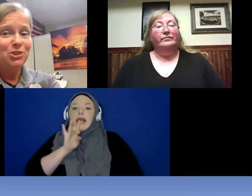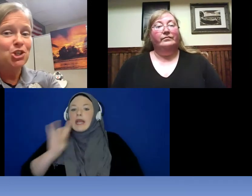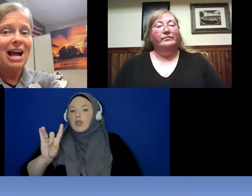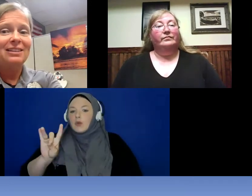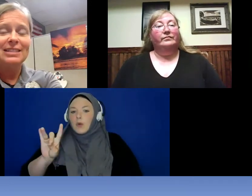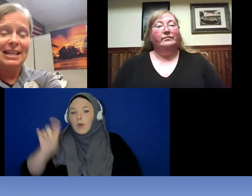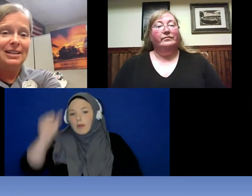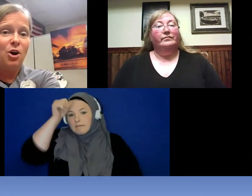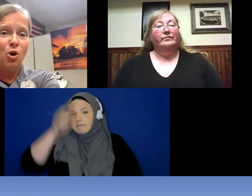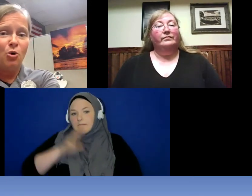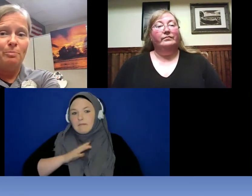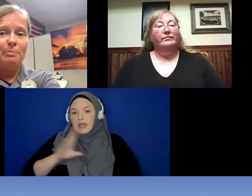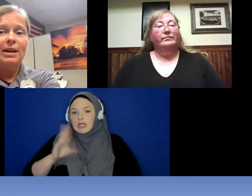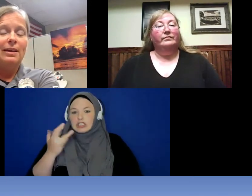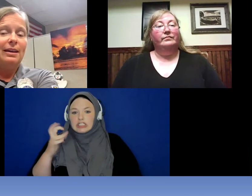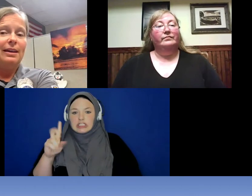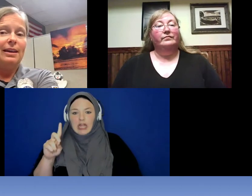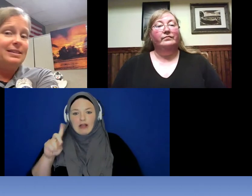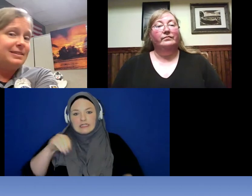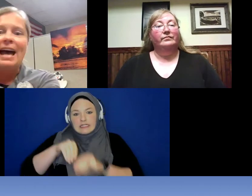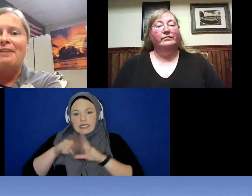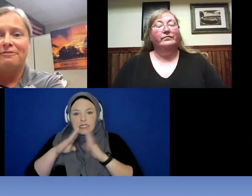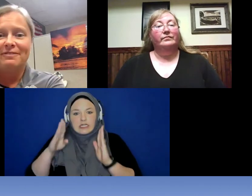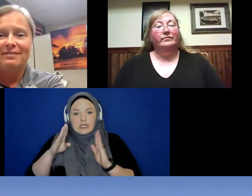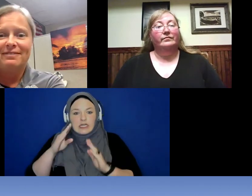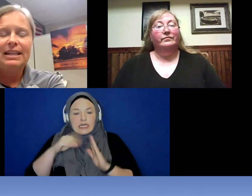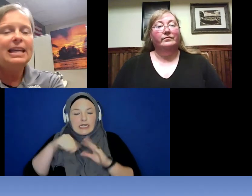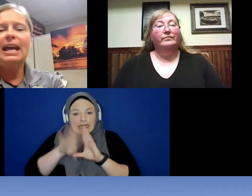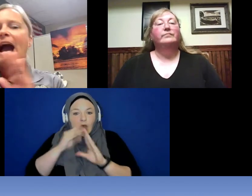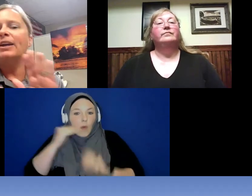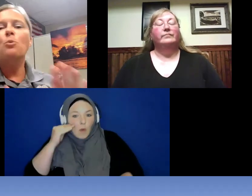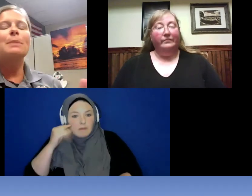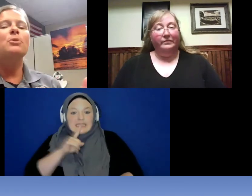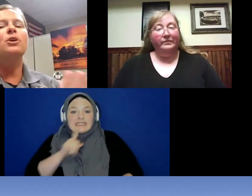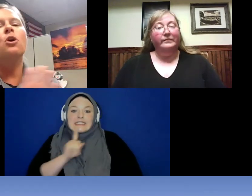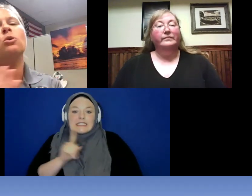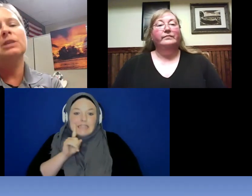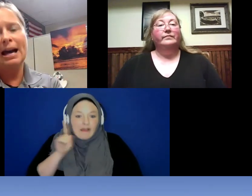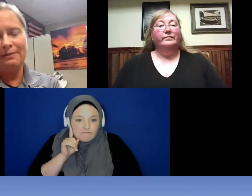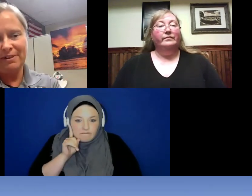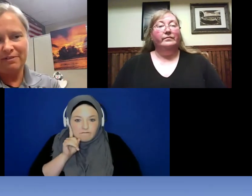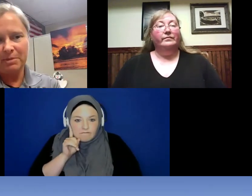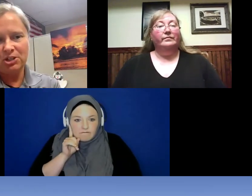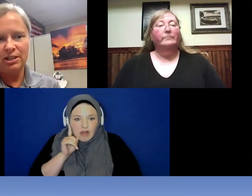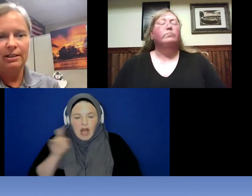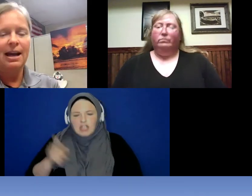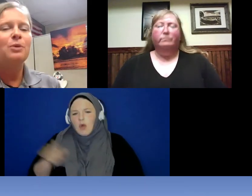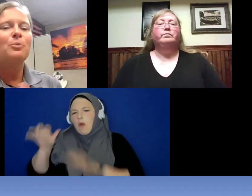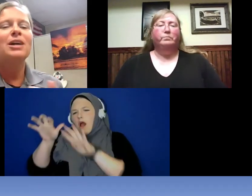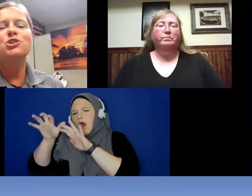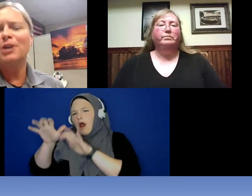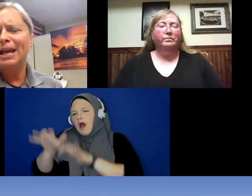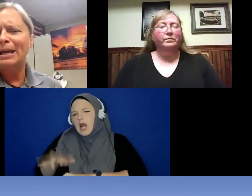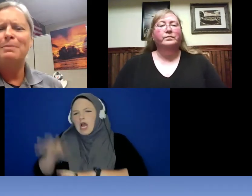child in home is deaf . I don't want to put a whole lot of information in